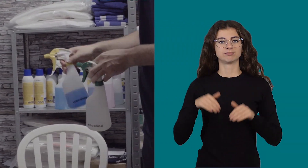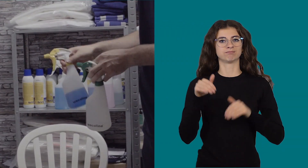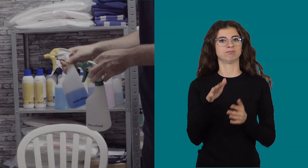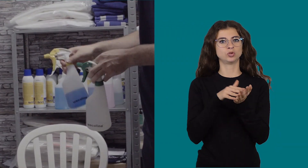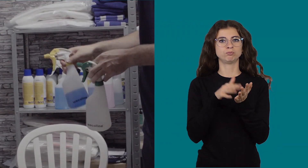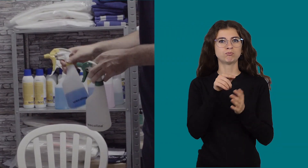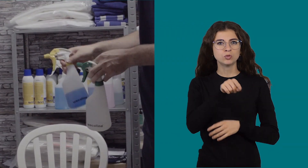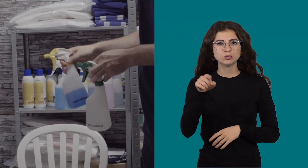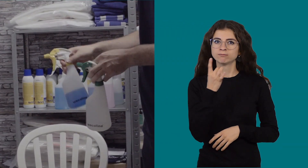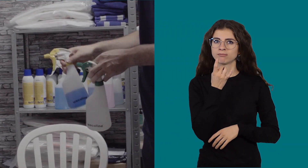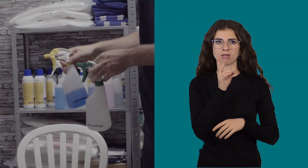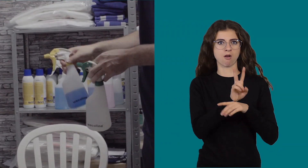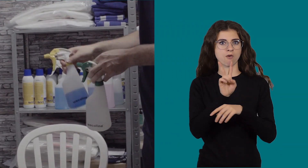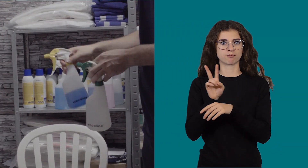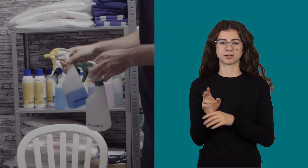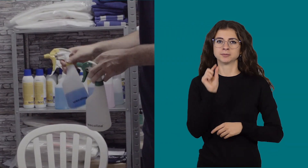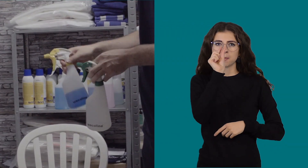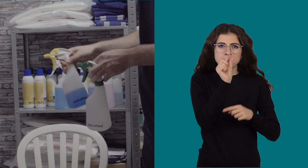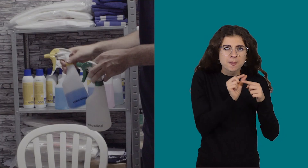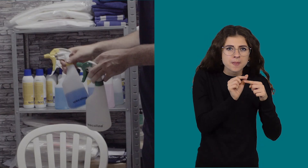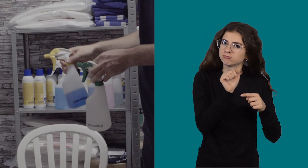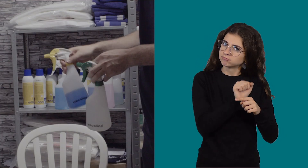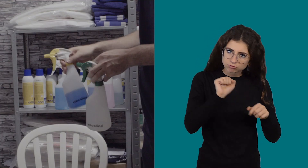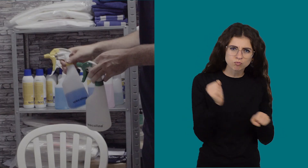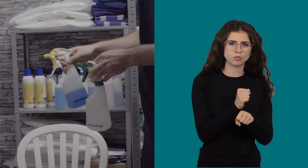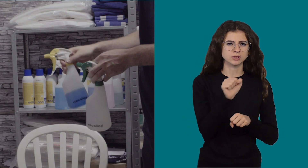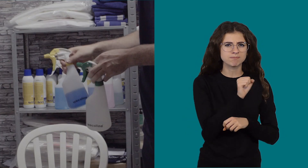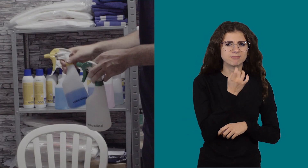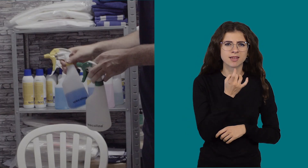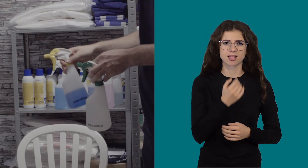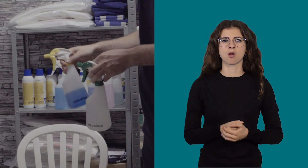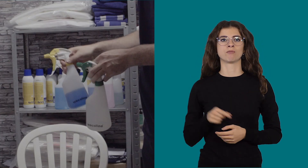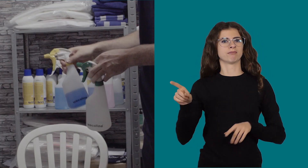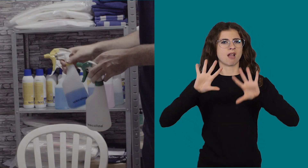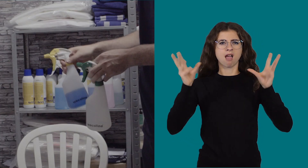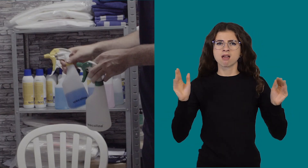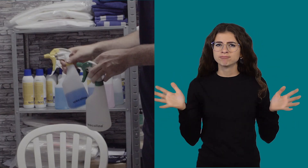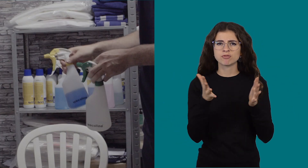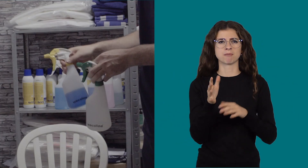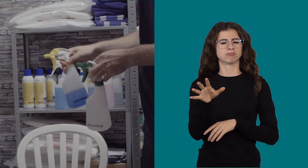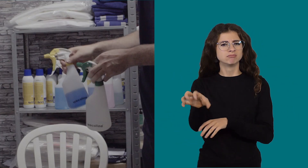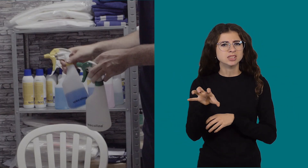They have to pay attention to the dirt: from small to large details, Jordy has to tidy everything up,